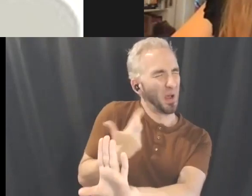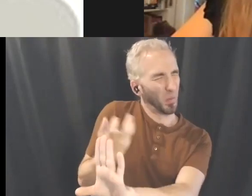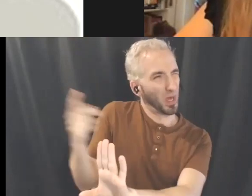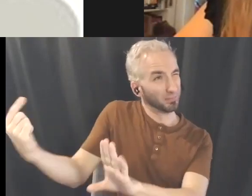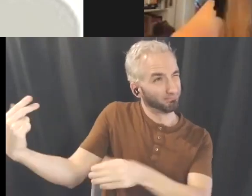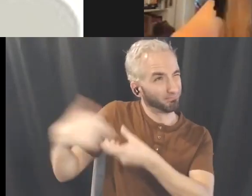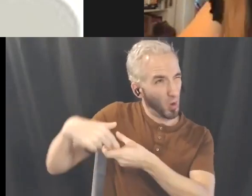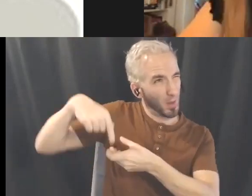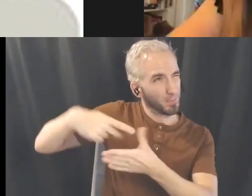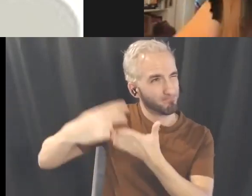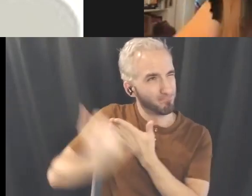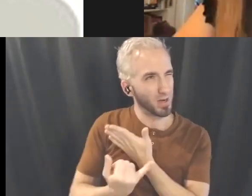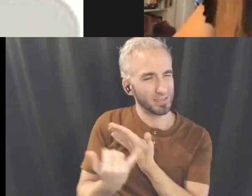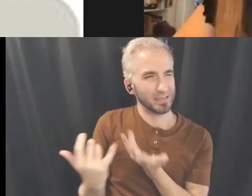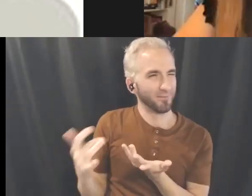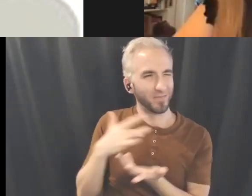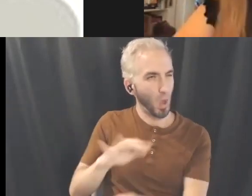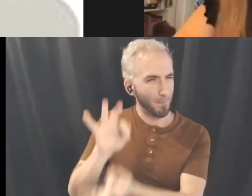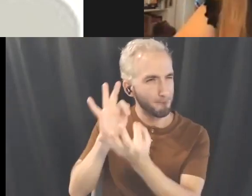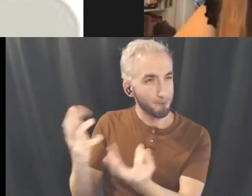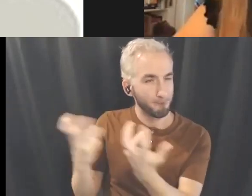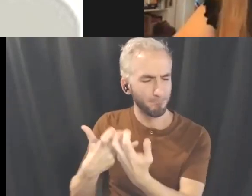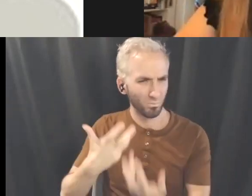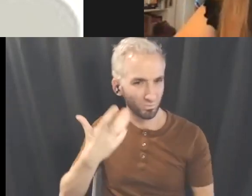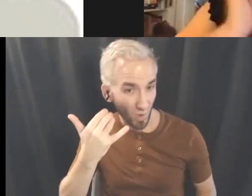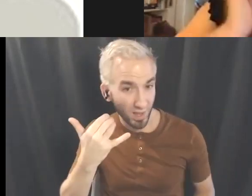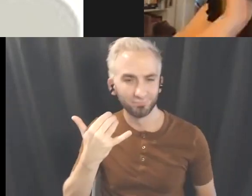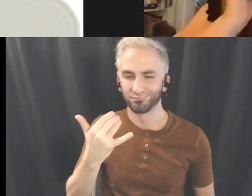and part of the digital advisors for this project,